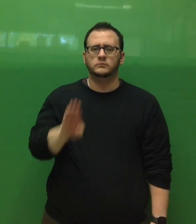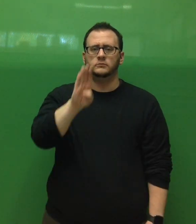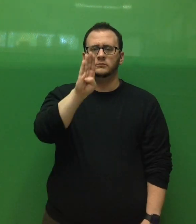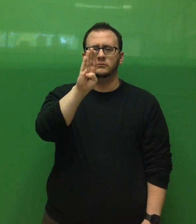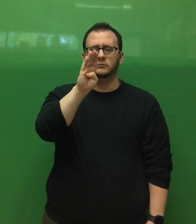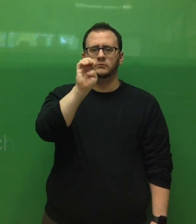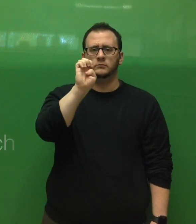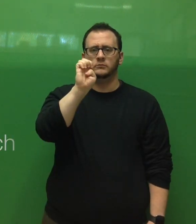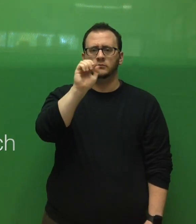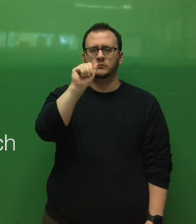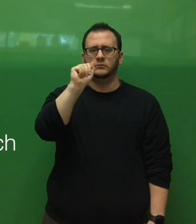beach